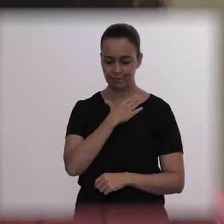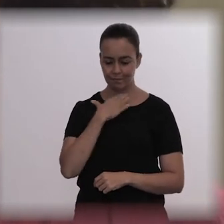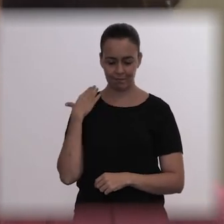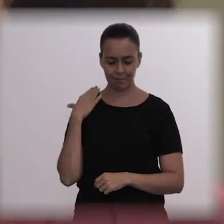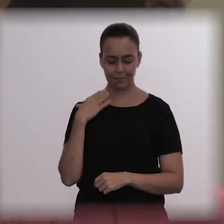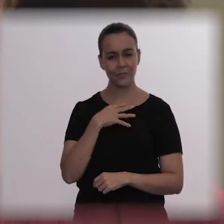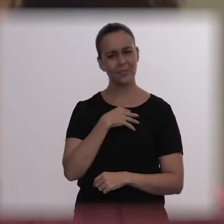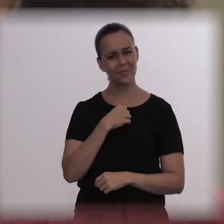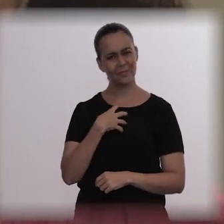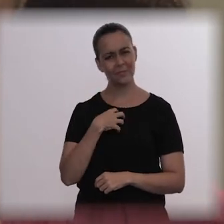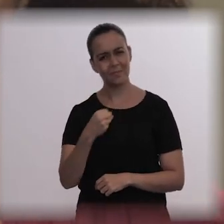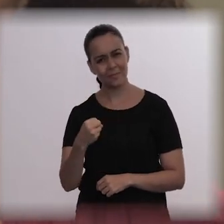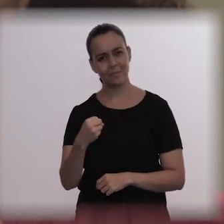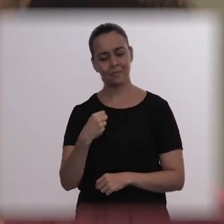I really feel for my parents.